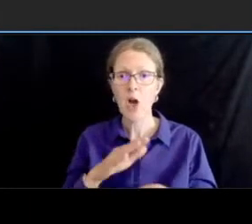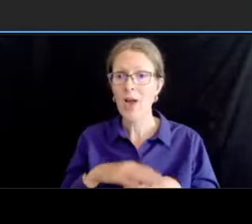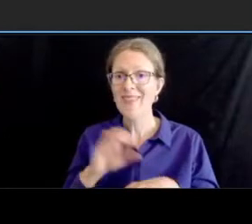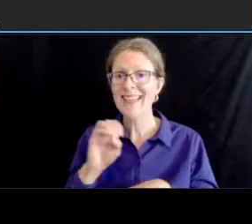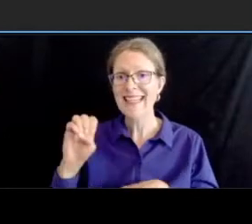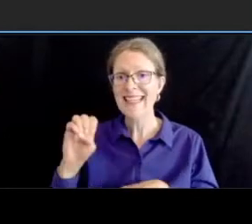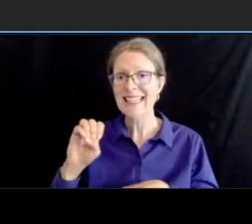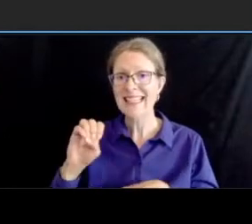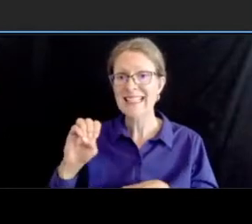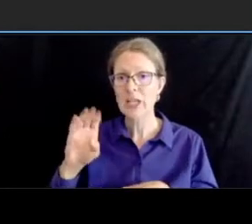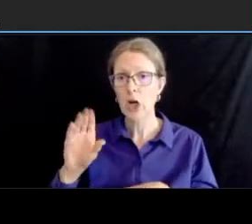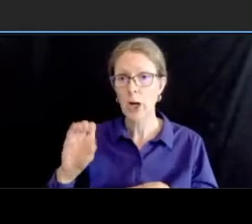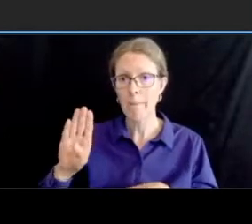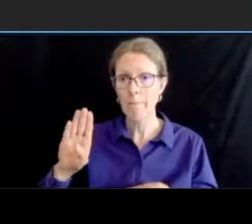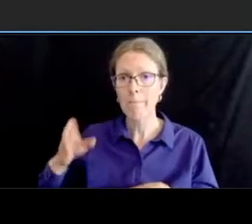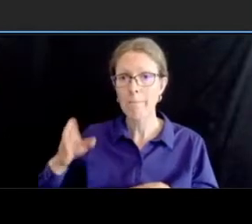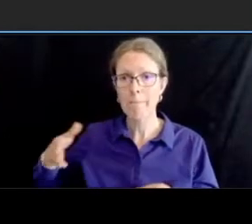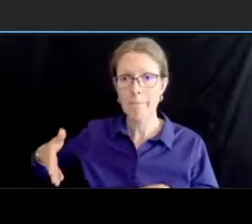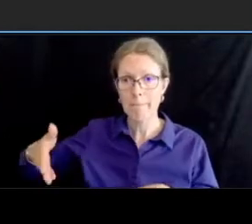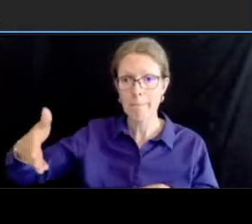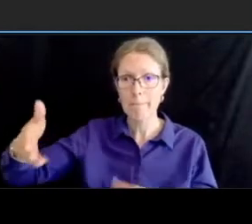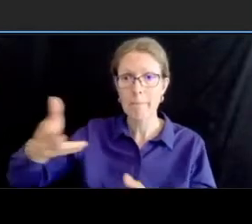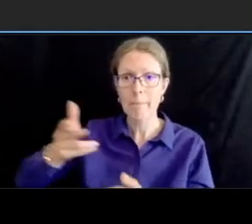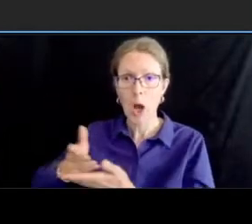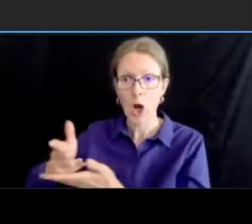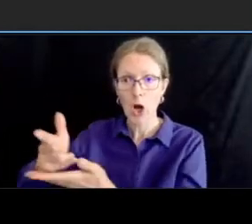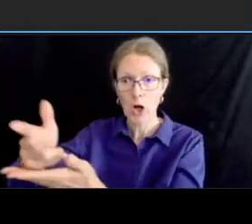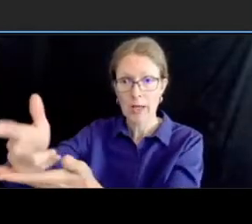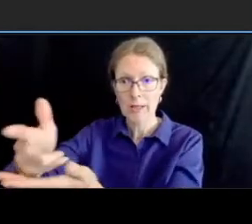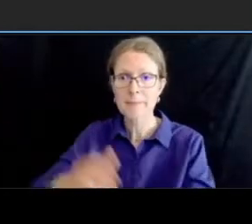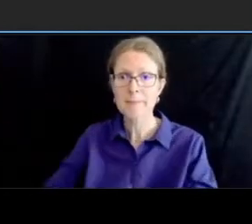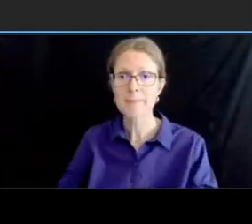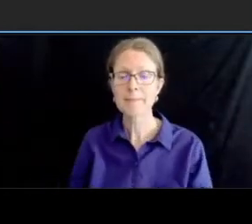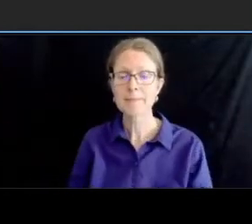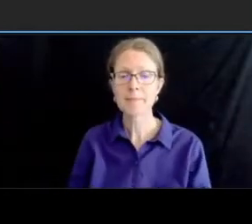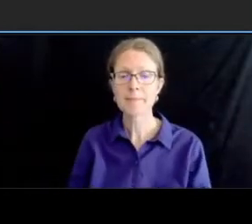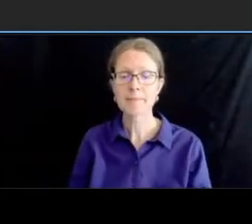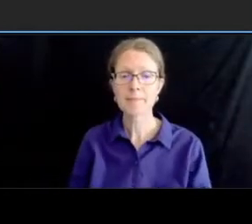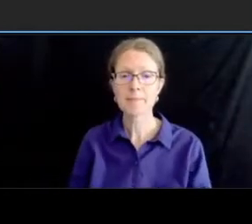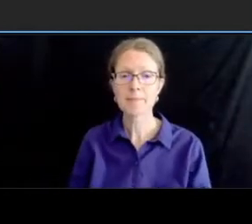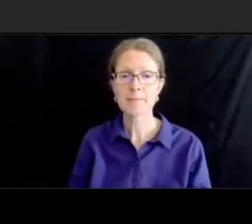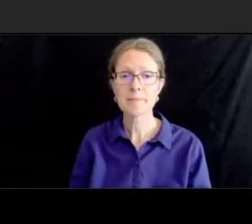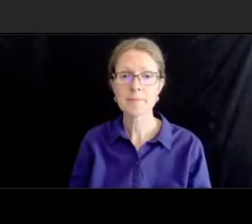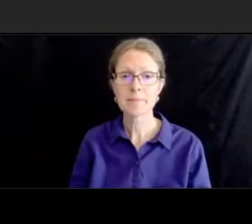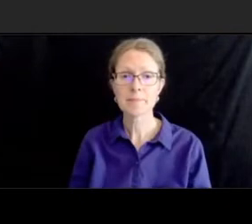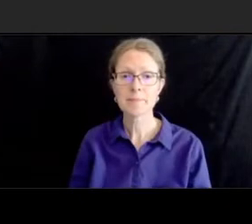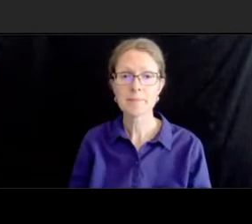um again that location may change the type of parking designation may change